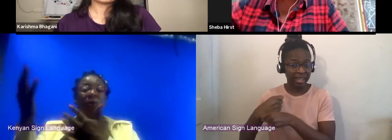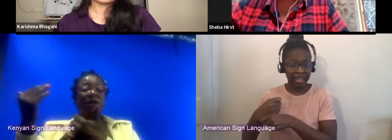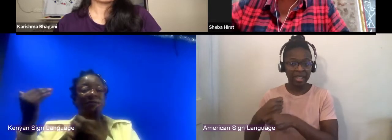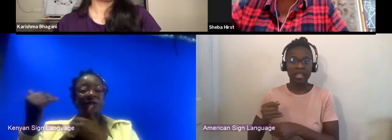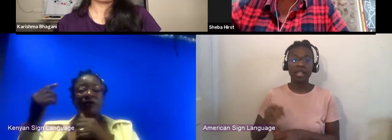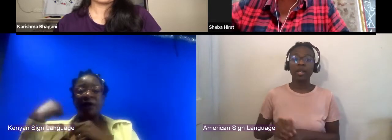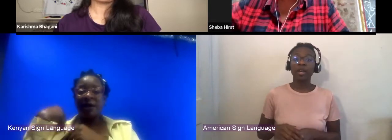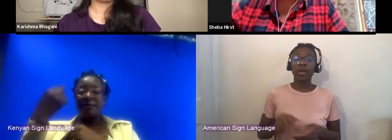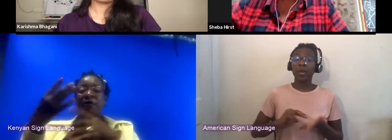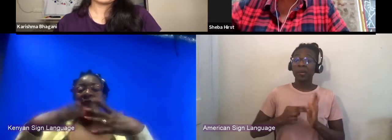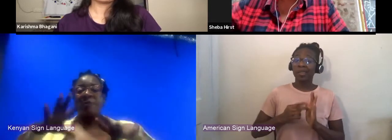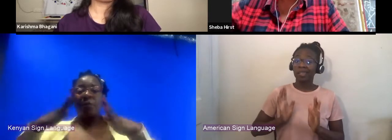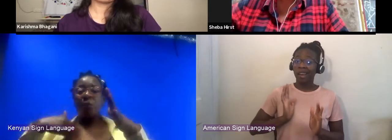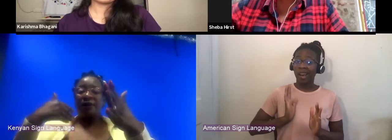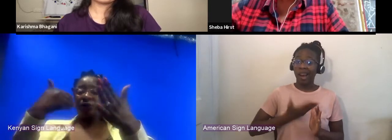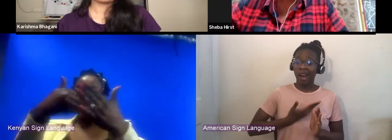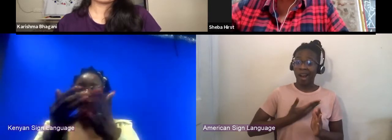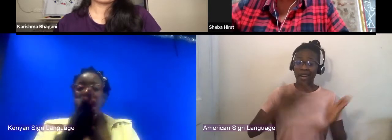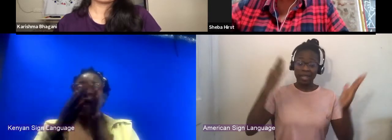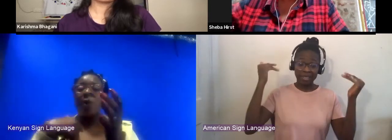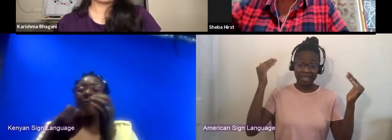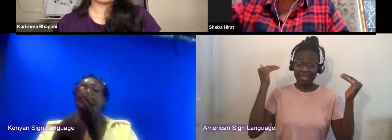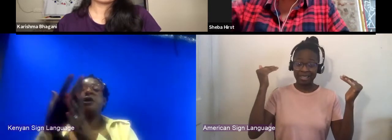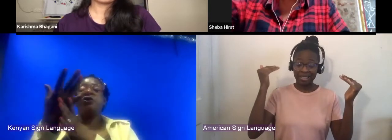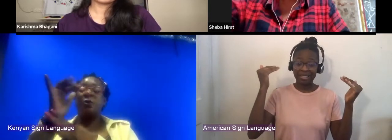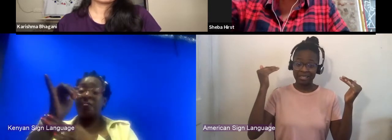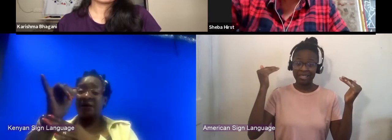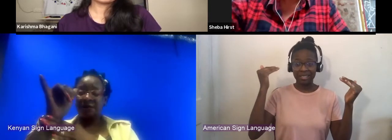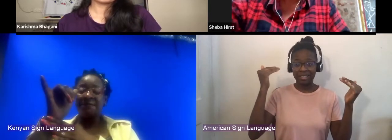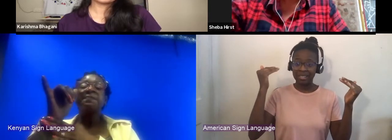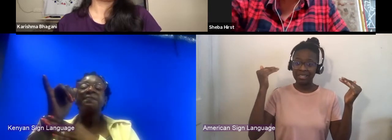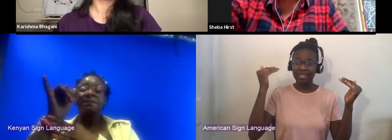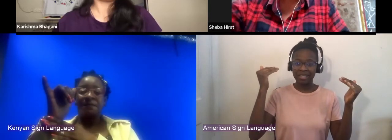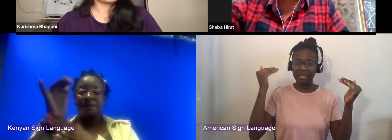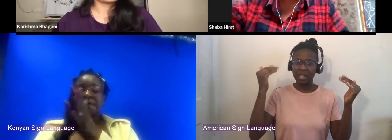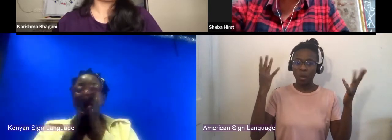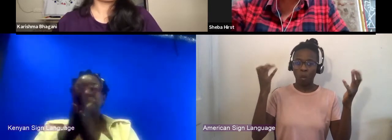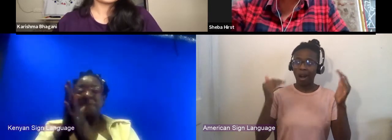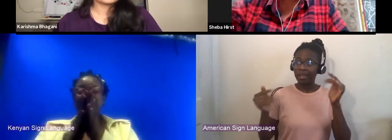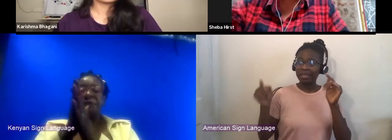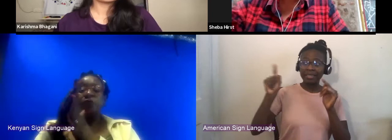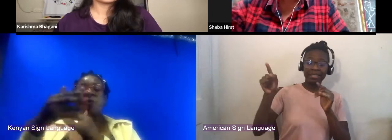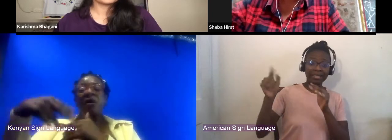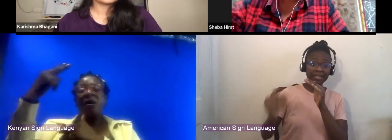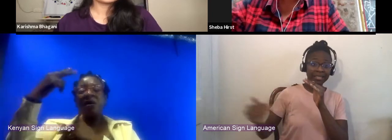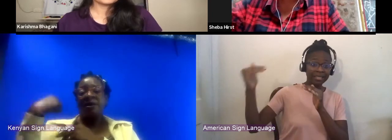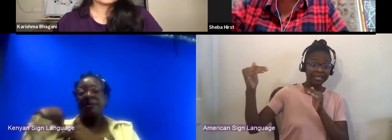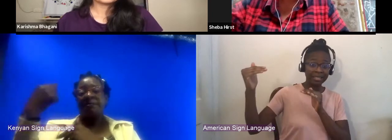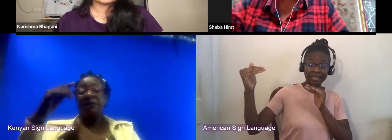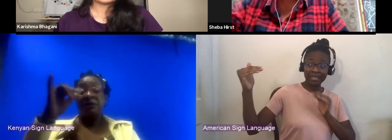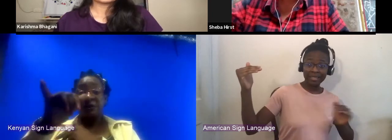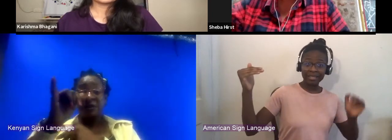without productions was already quite aspire to a higher number than that just because we know